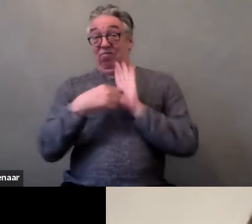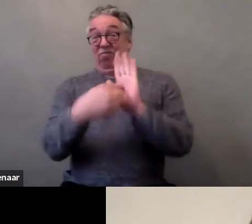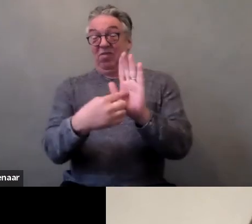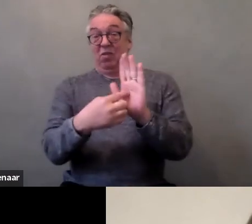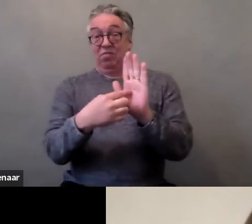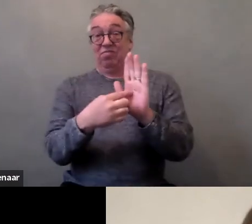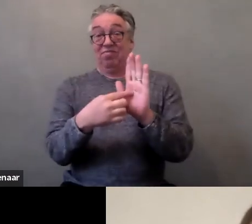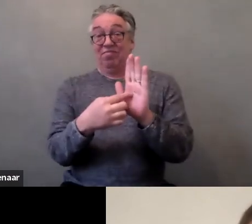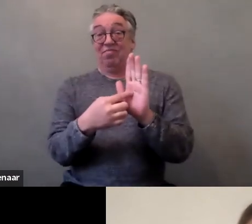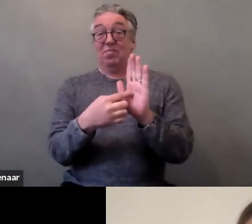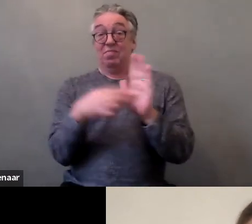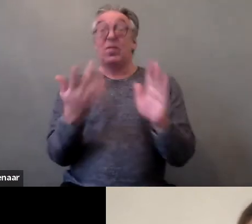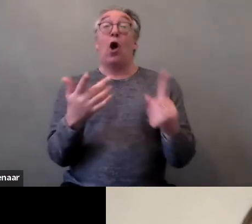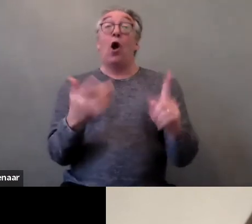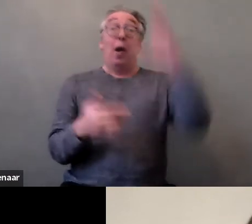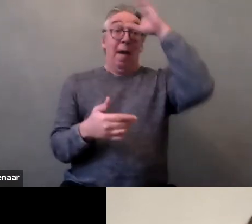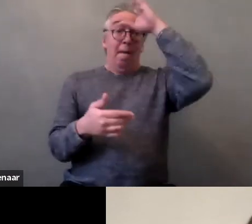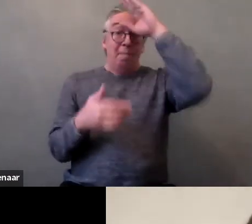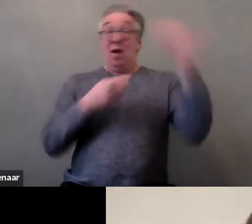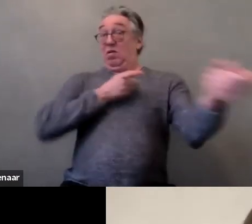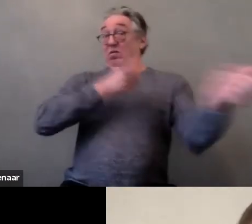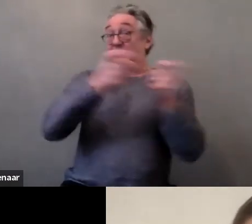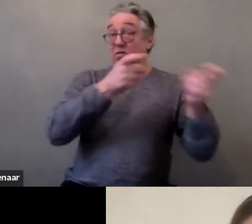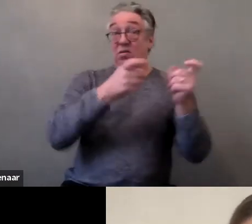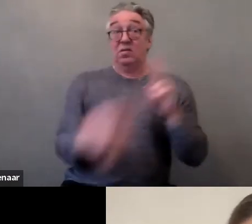to higher prevalence of sexual violence in disabled women.